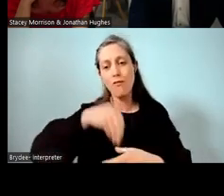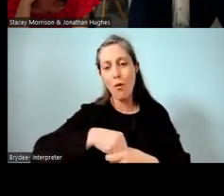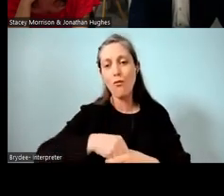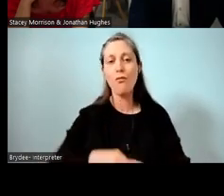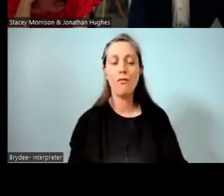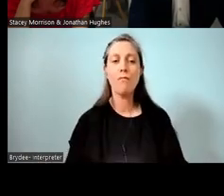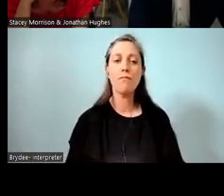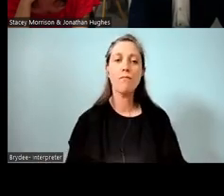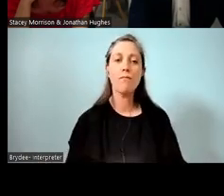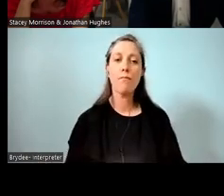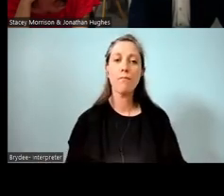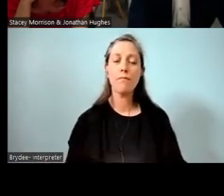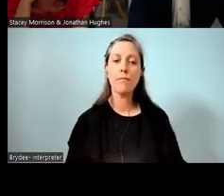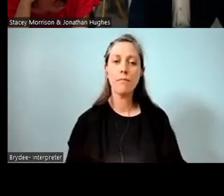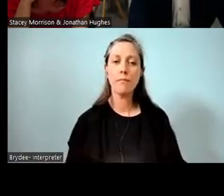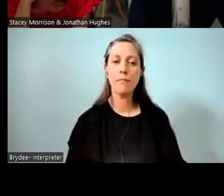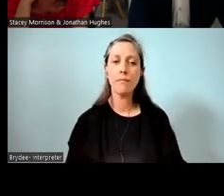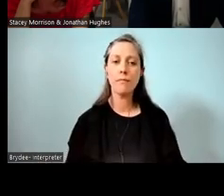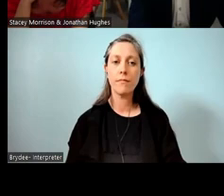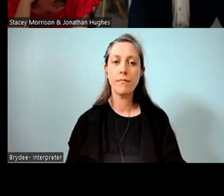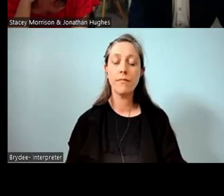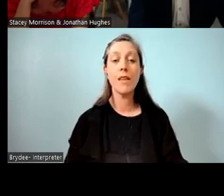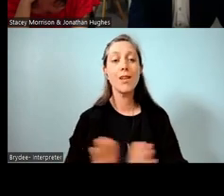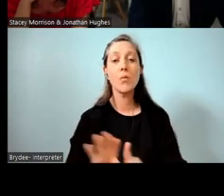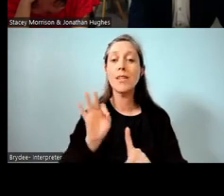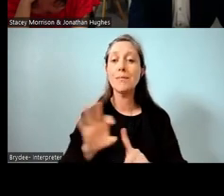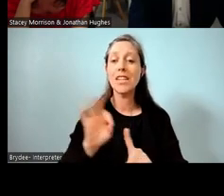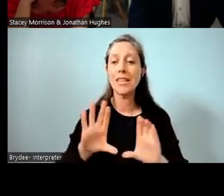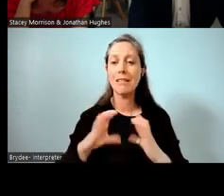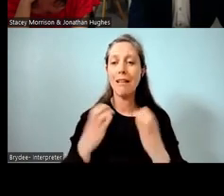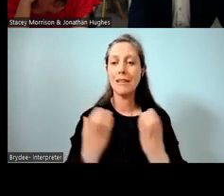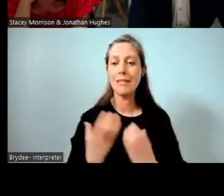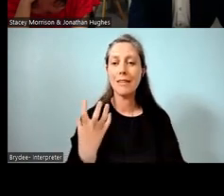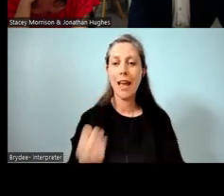You also have specialist classes, which are really fun.